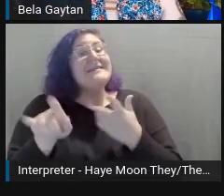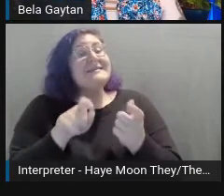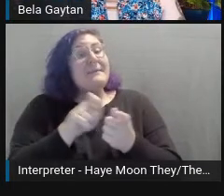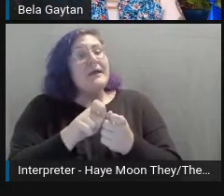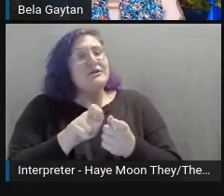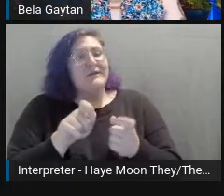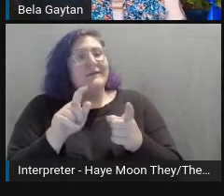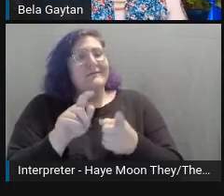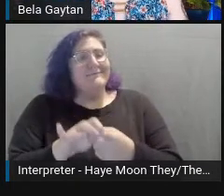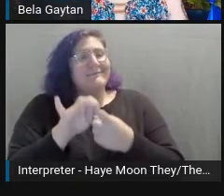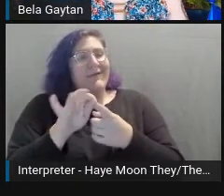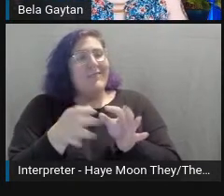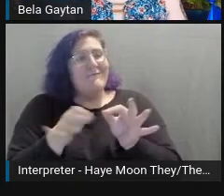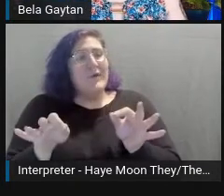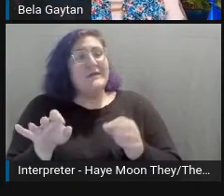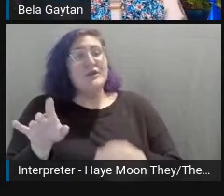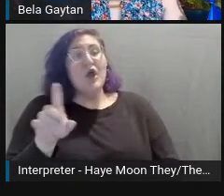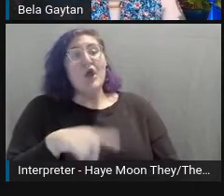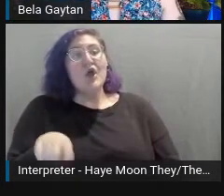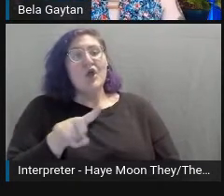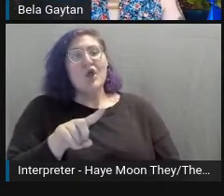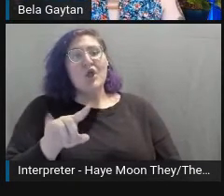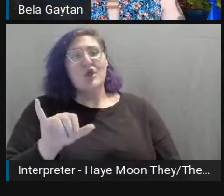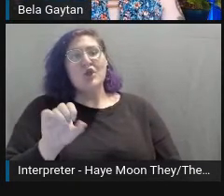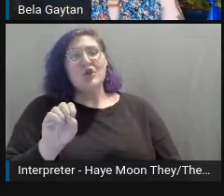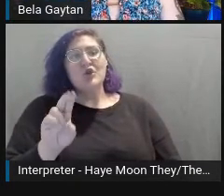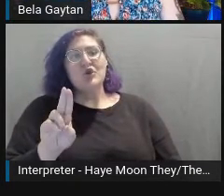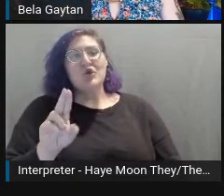I'm originally from the North, I grew up saying you guys all the time,